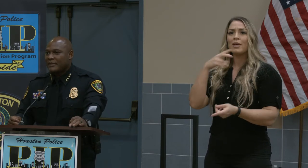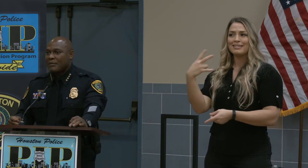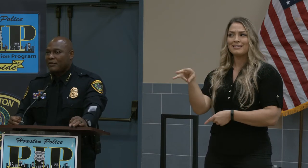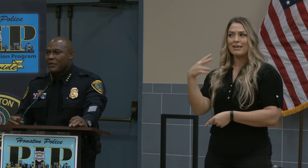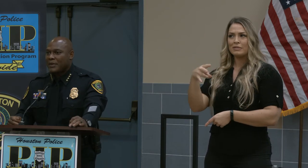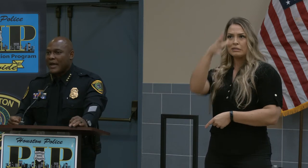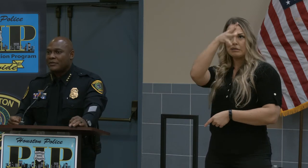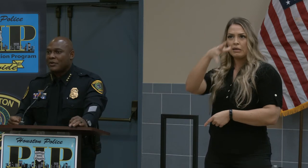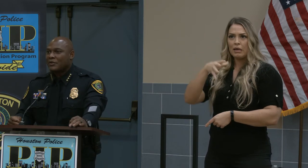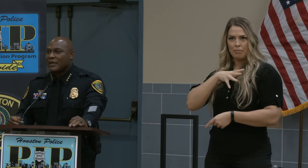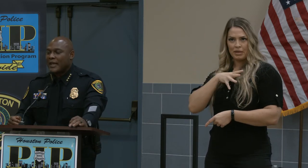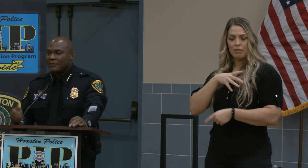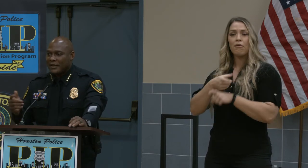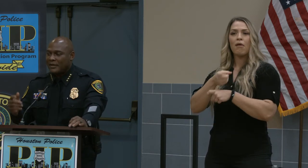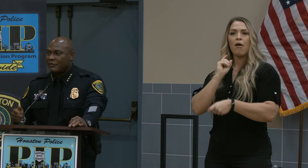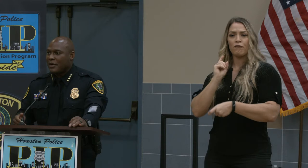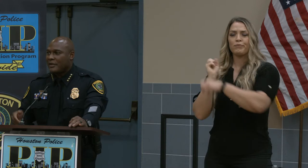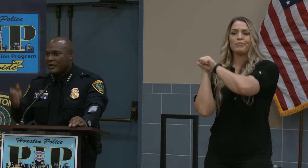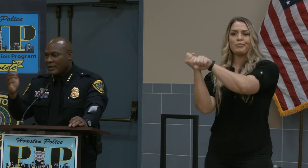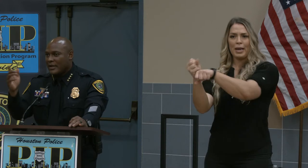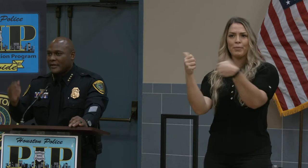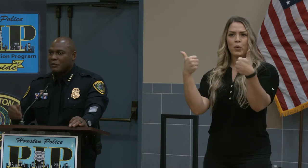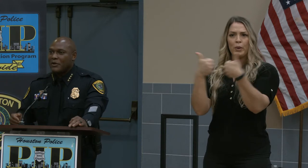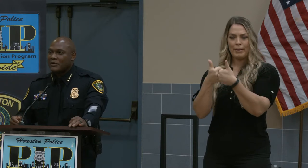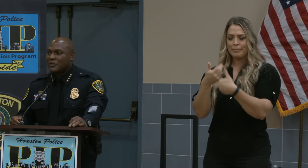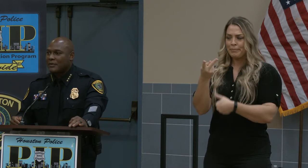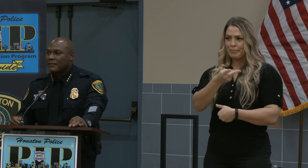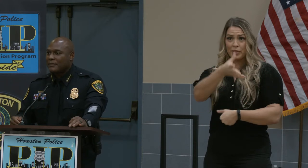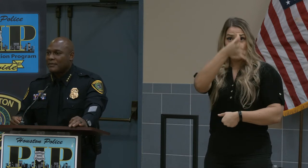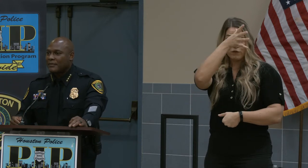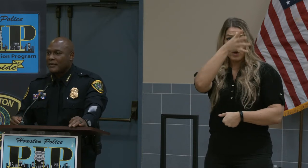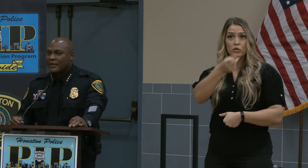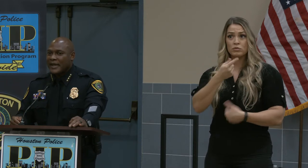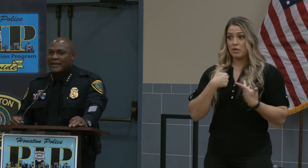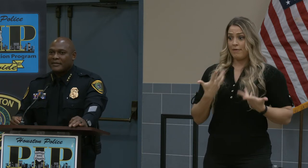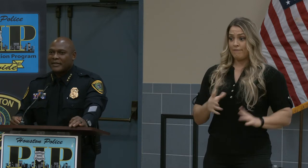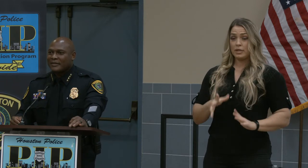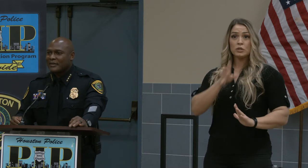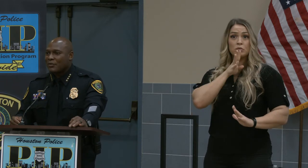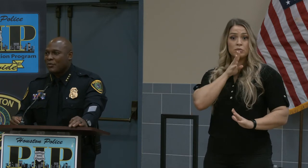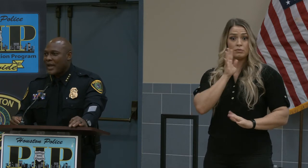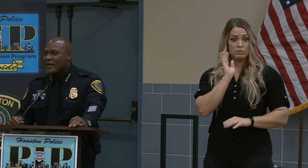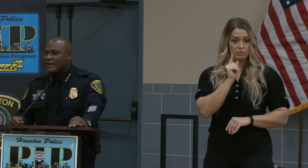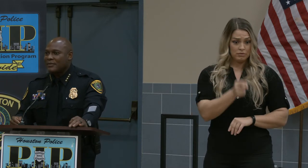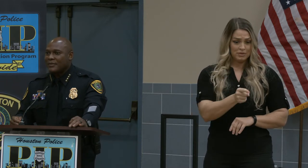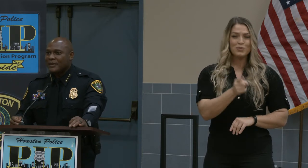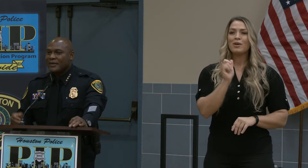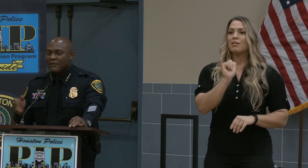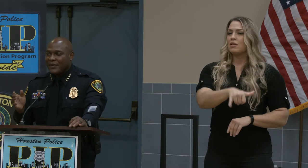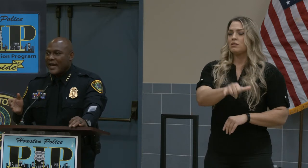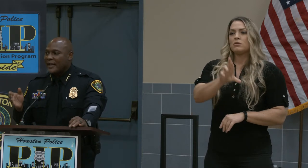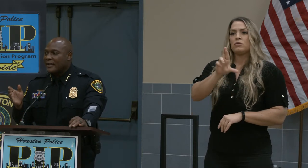coming from the Astros game, he and his father, and I spoke to him. That is just a random violent